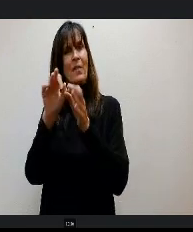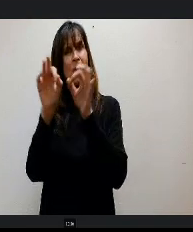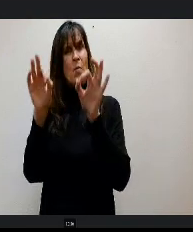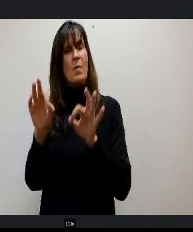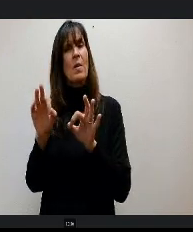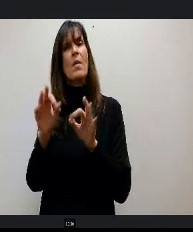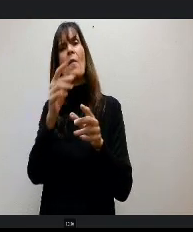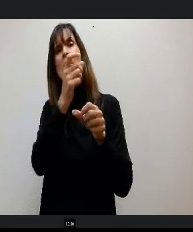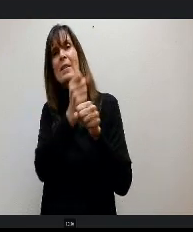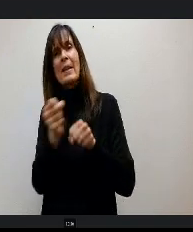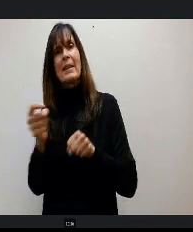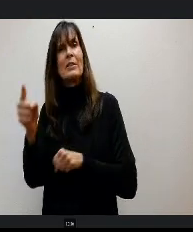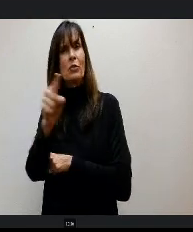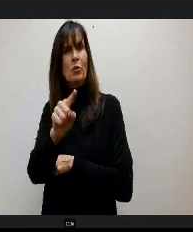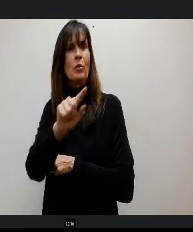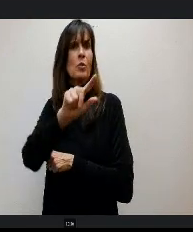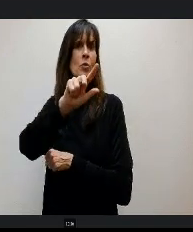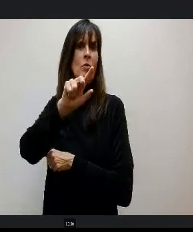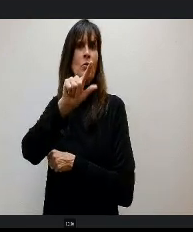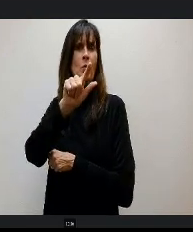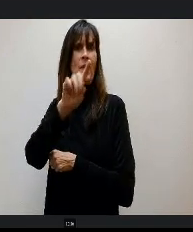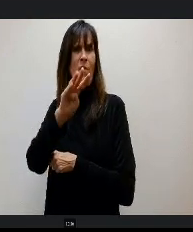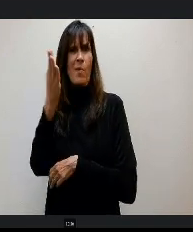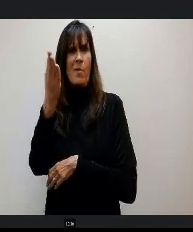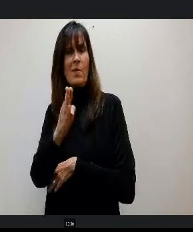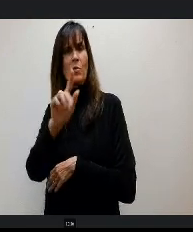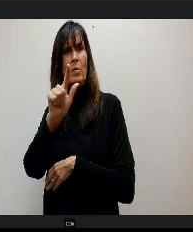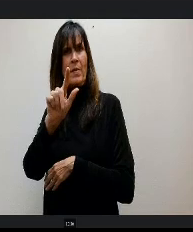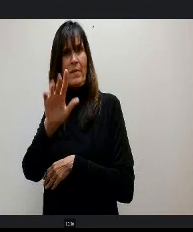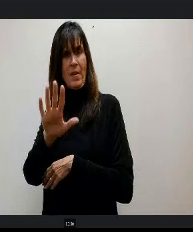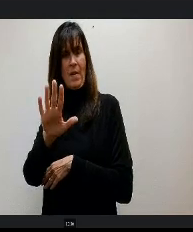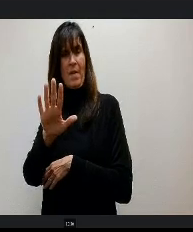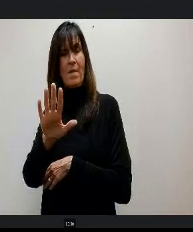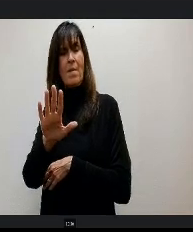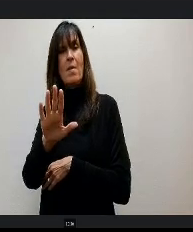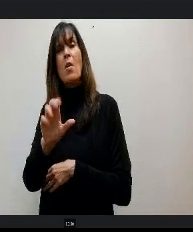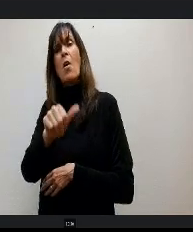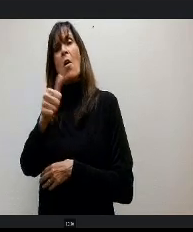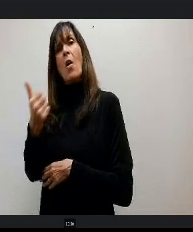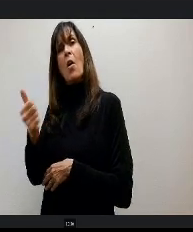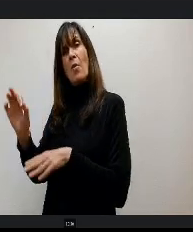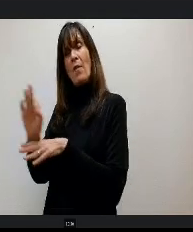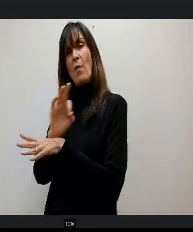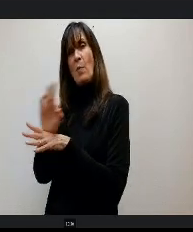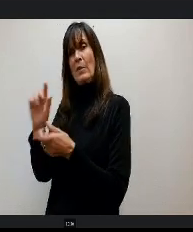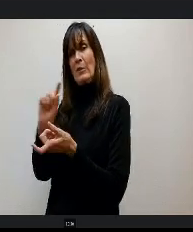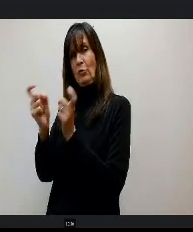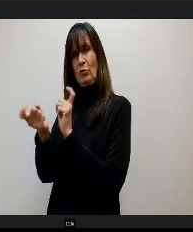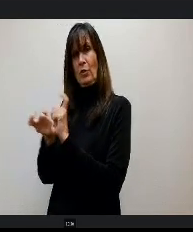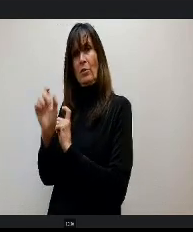year 2425. There is a separate e formula, some changes to the formula